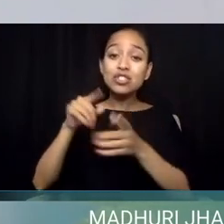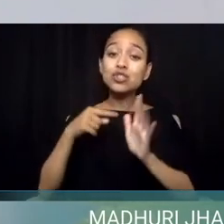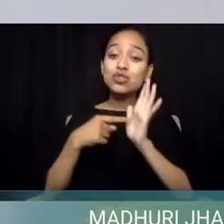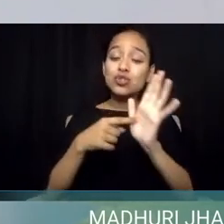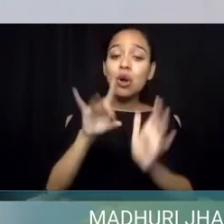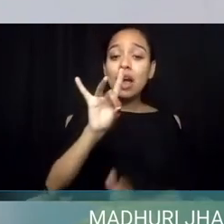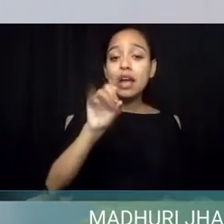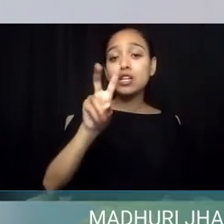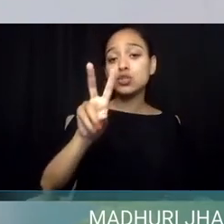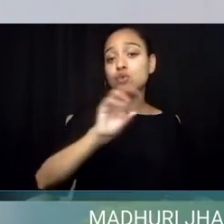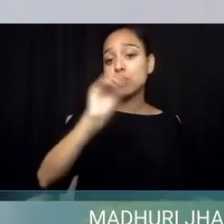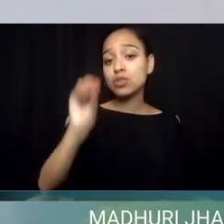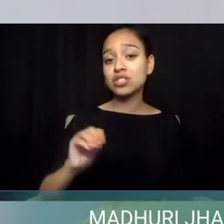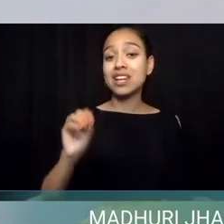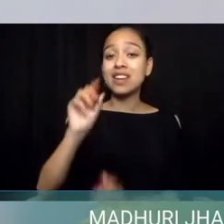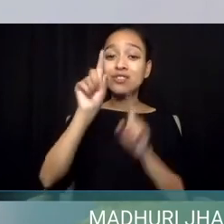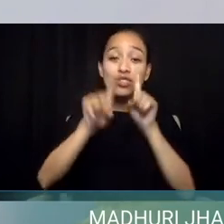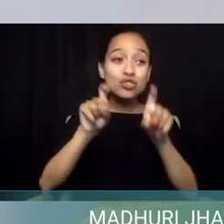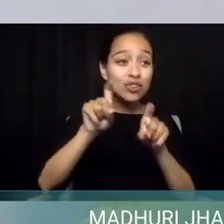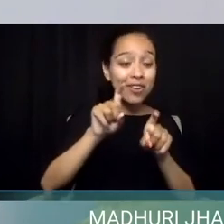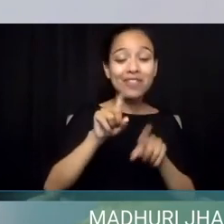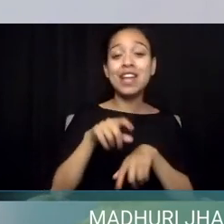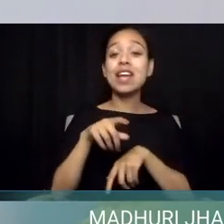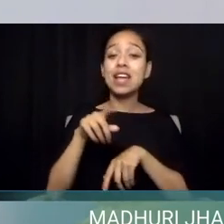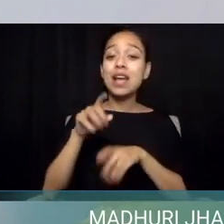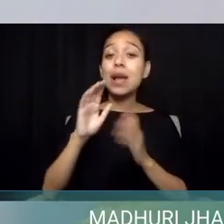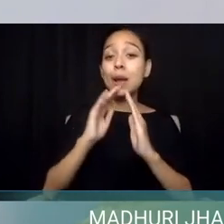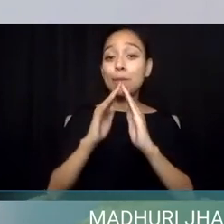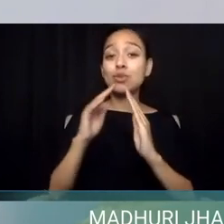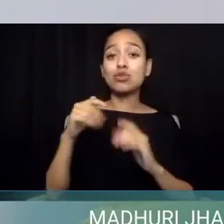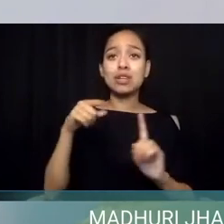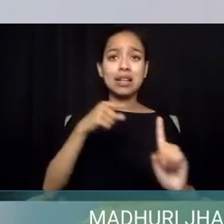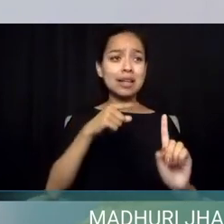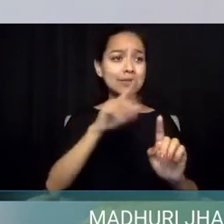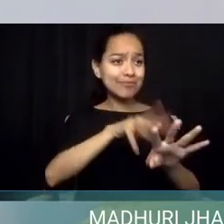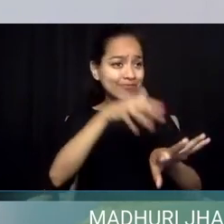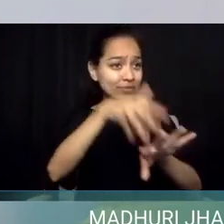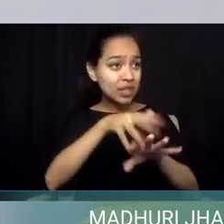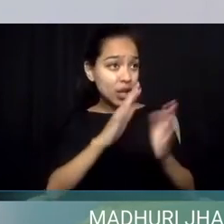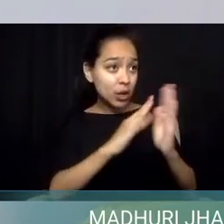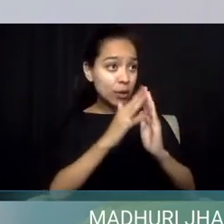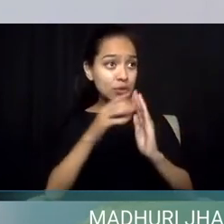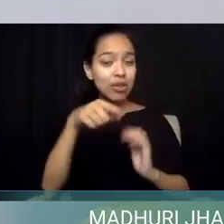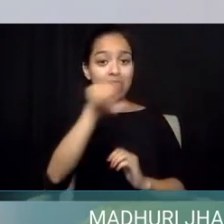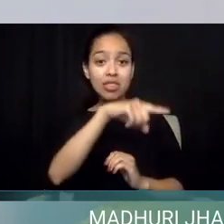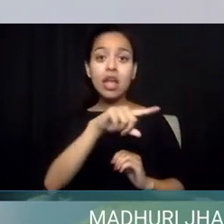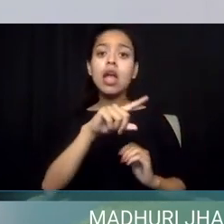that reach American Indian/ Alaska Native communities reported that although they, on paper, provide mental health services,